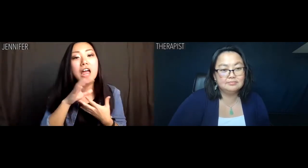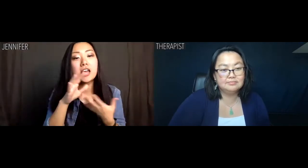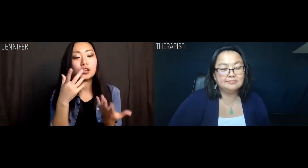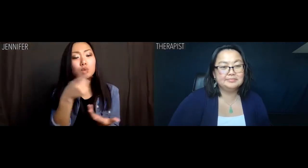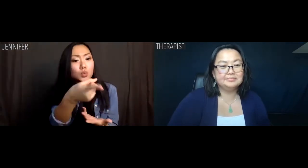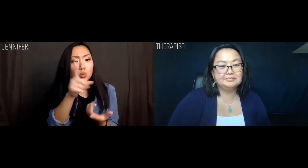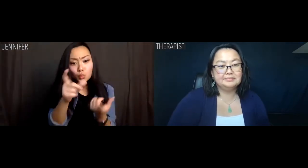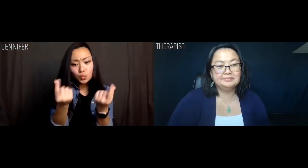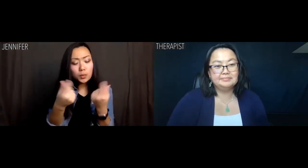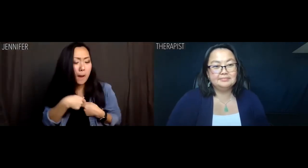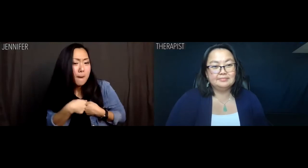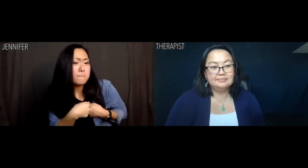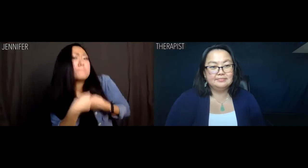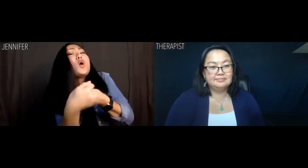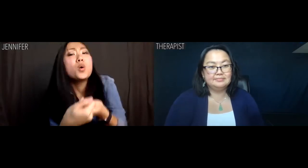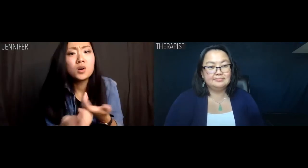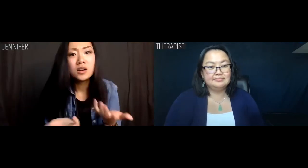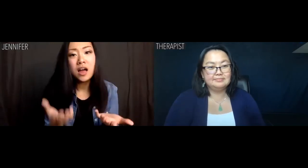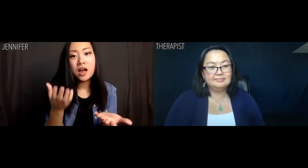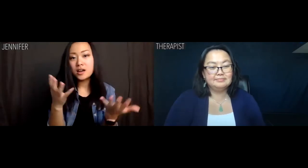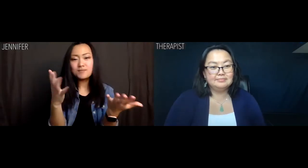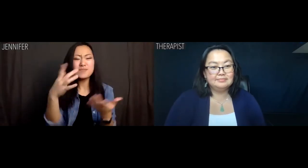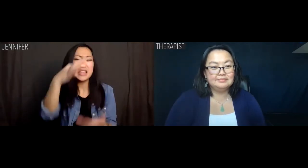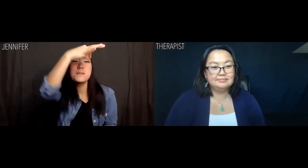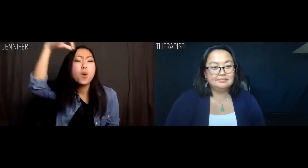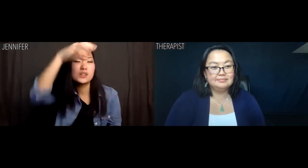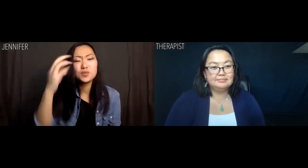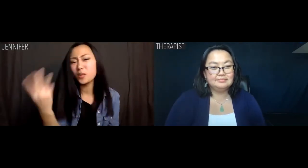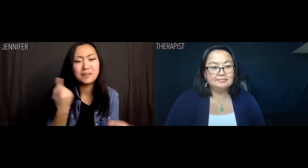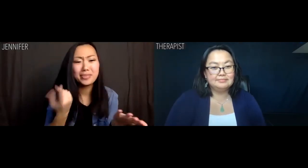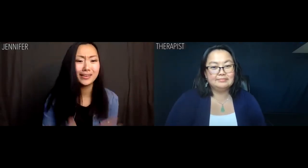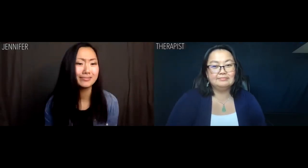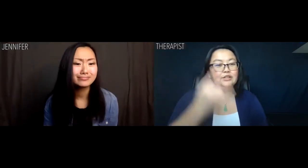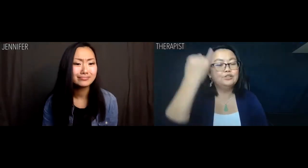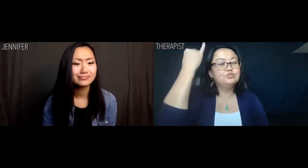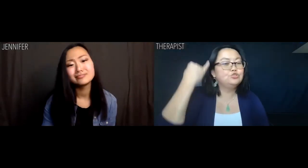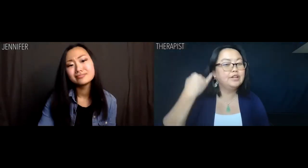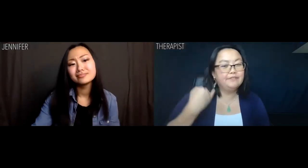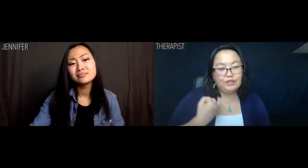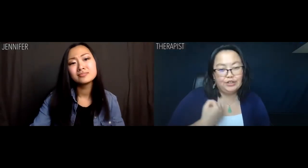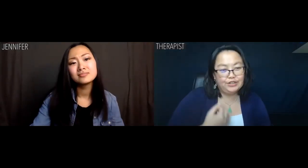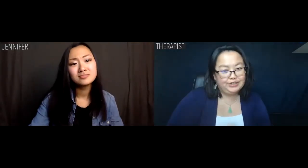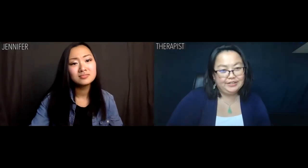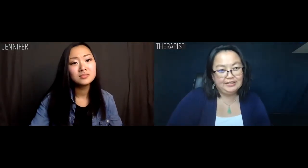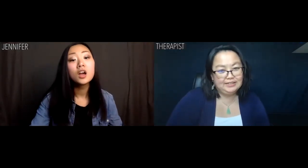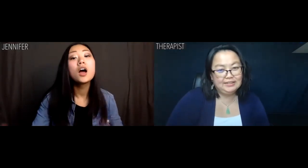So if you could just conk that out through hypnosis or something. Therapist: Jennifer.